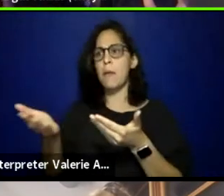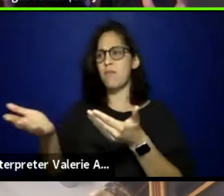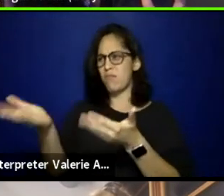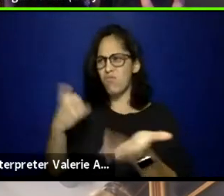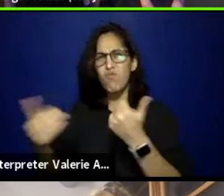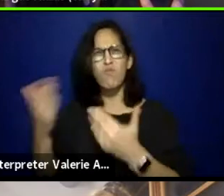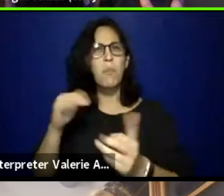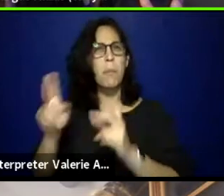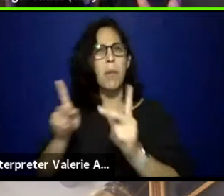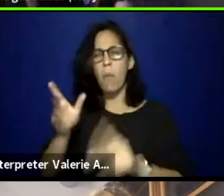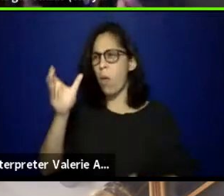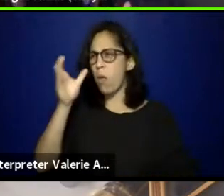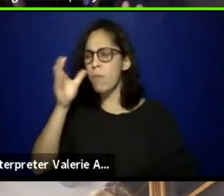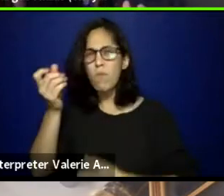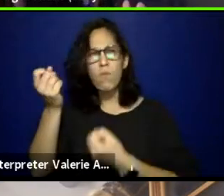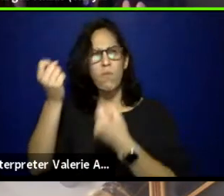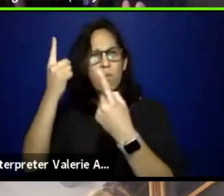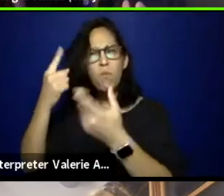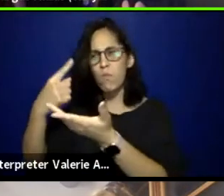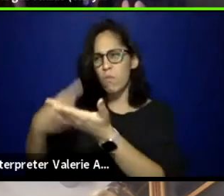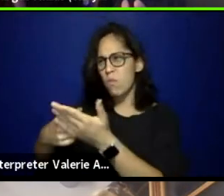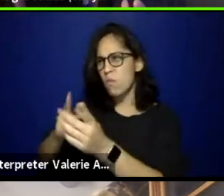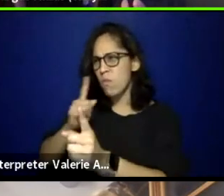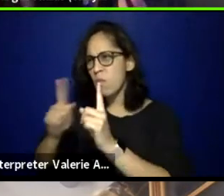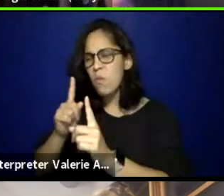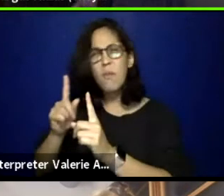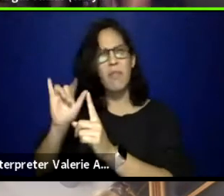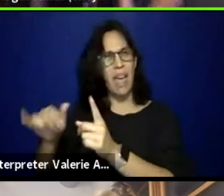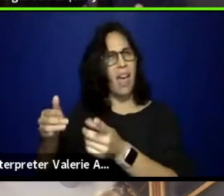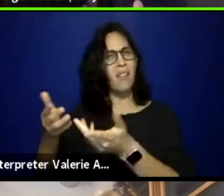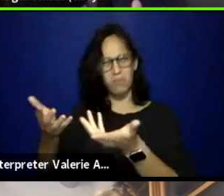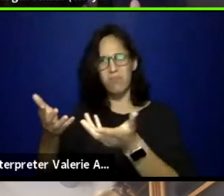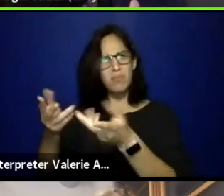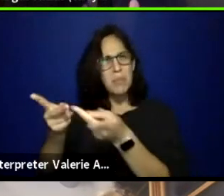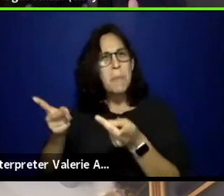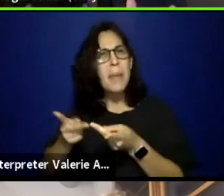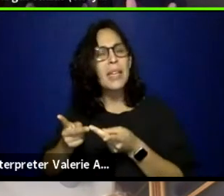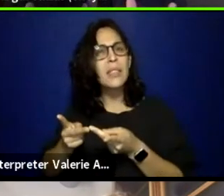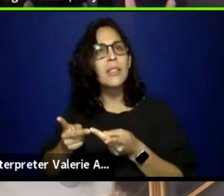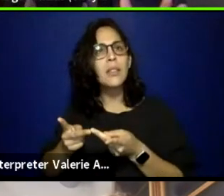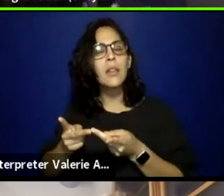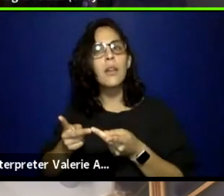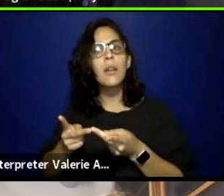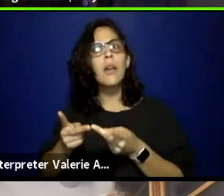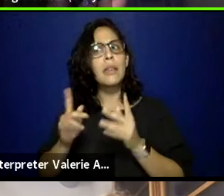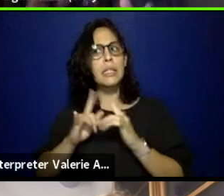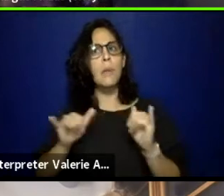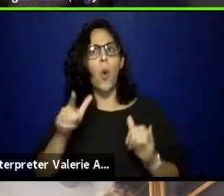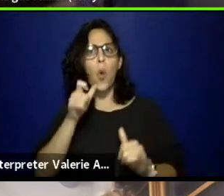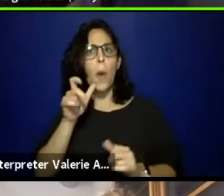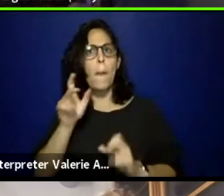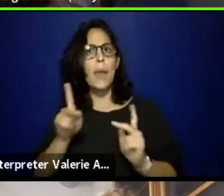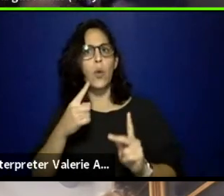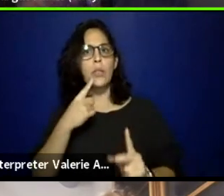and who are the folks that are kind of yes and-ers? That they're like, cool, I love that,